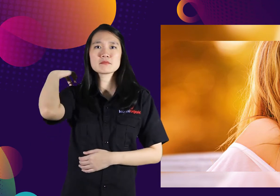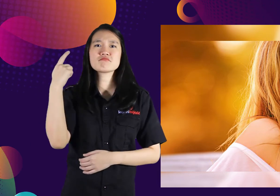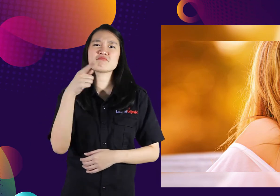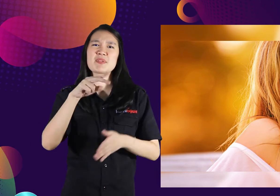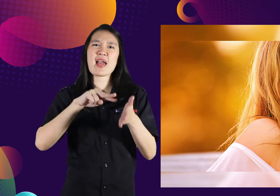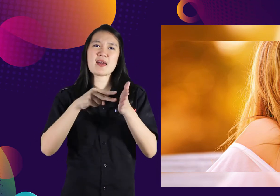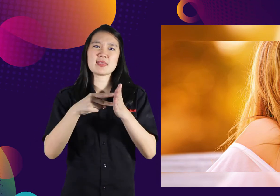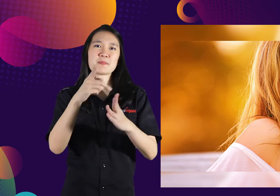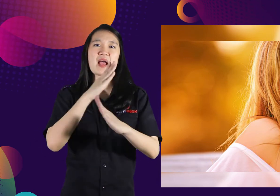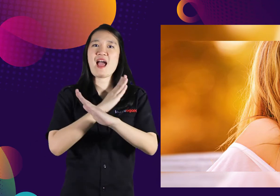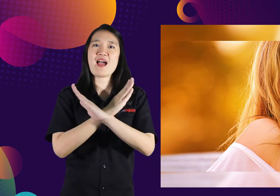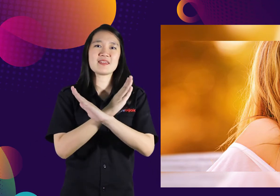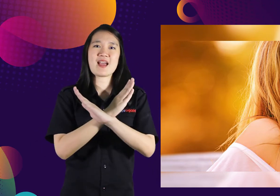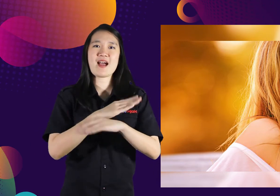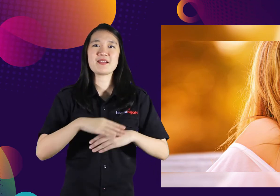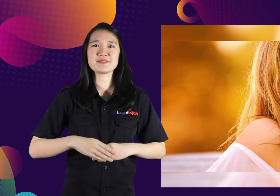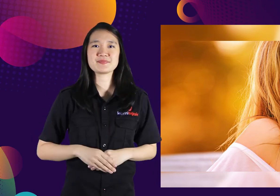Thats means, it is dangerous.